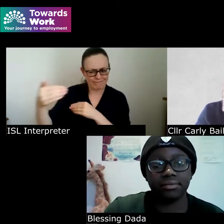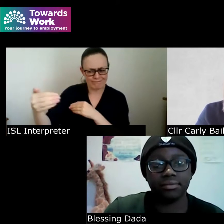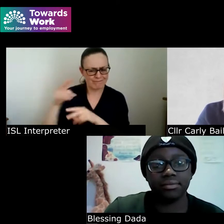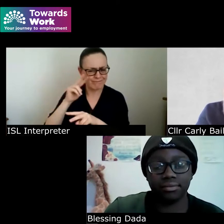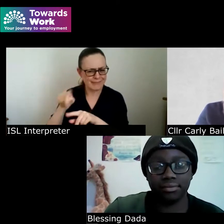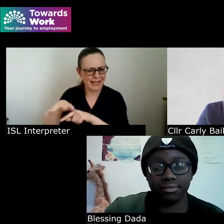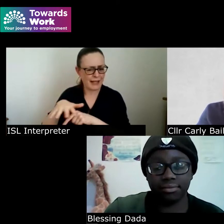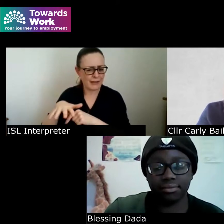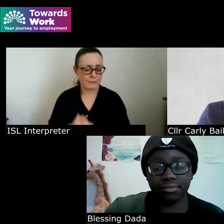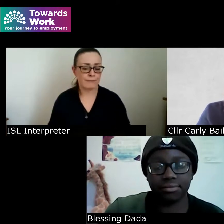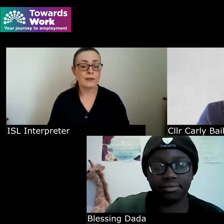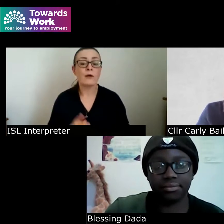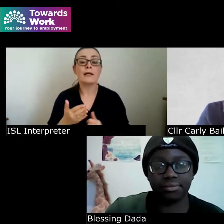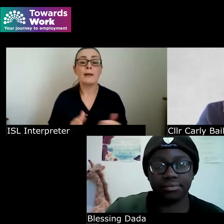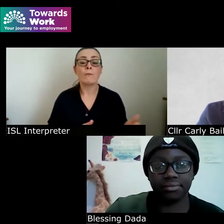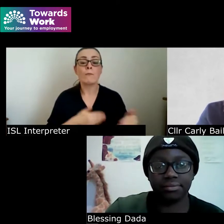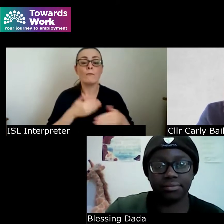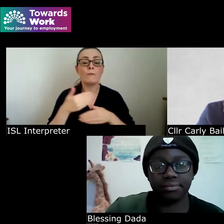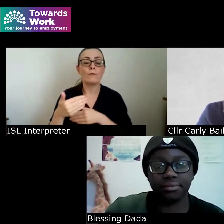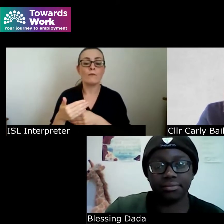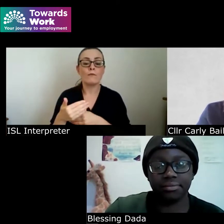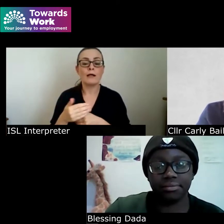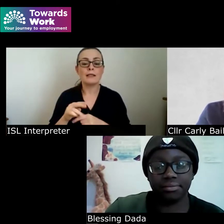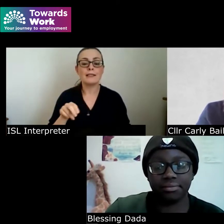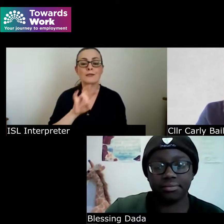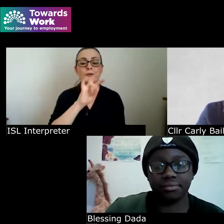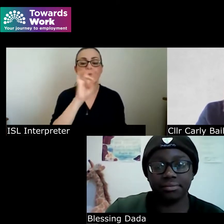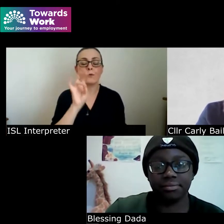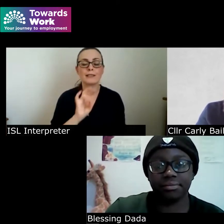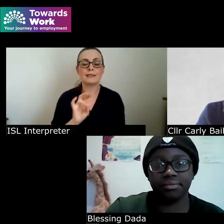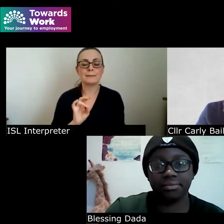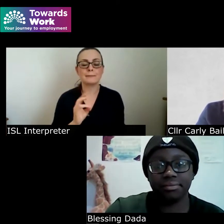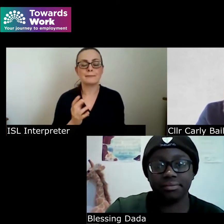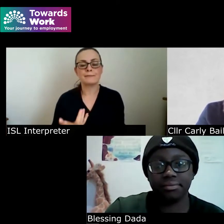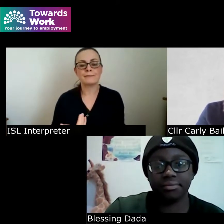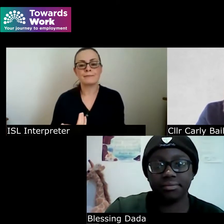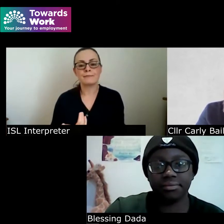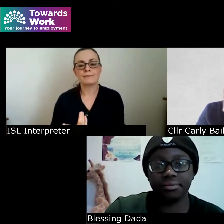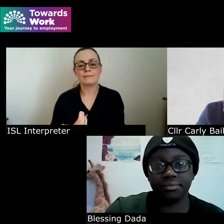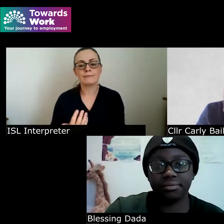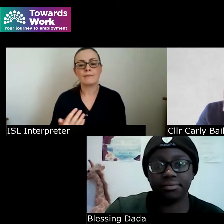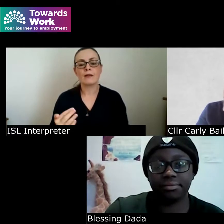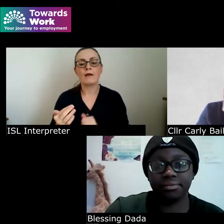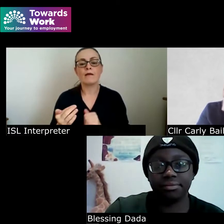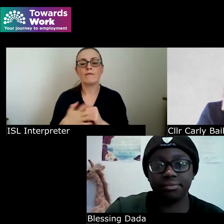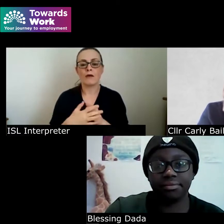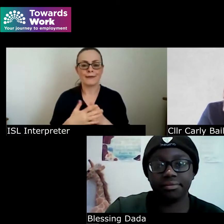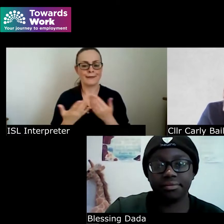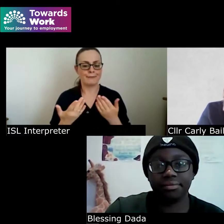okay move on to another question then so in terms of sort of being your own boss again going to go